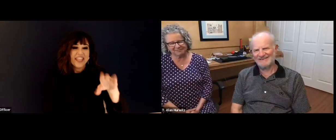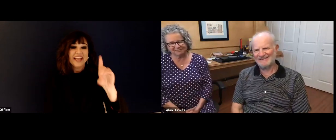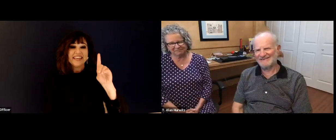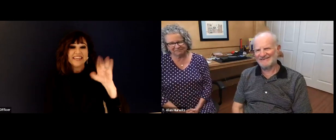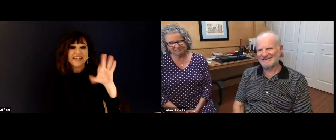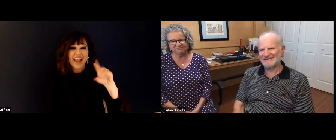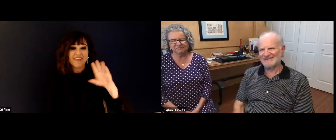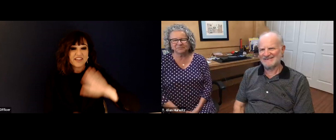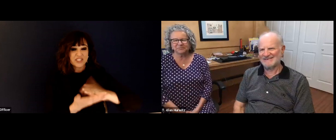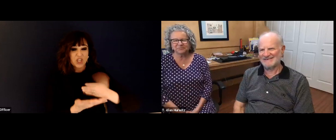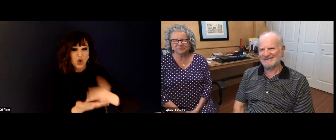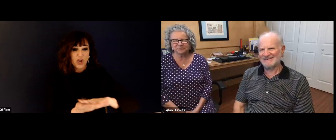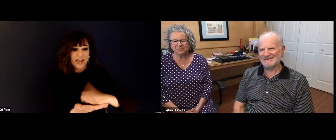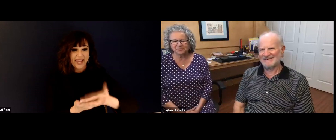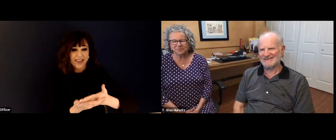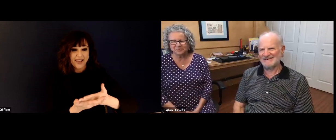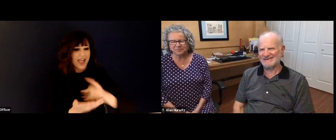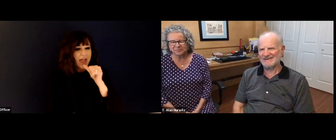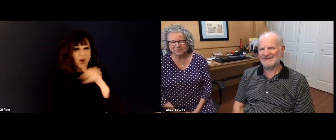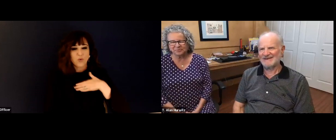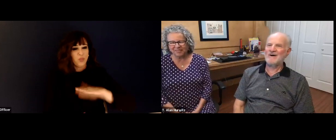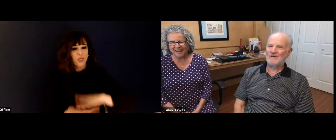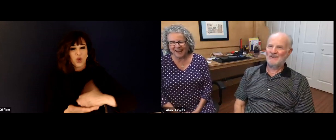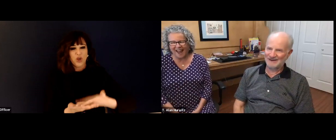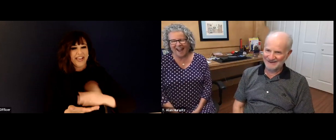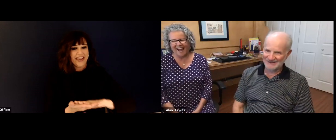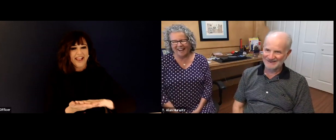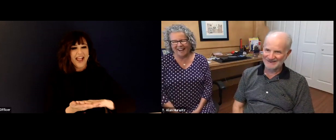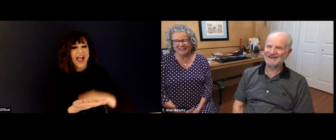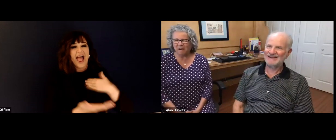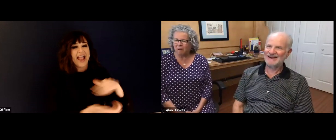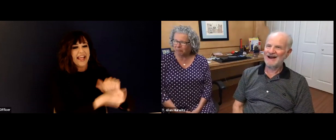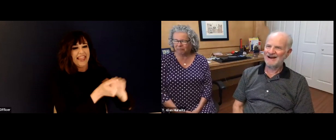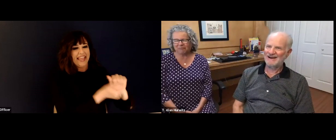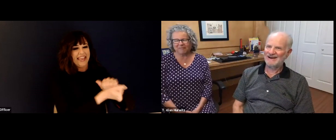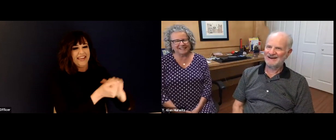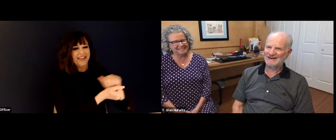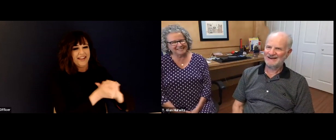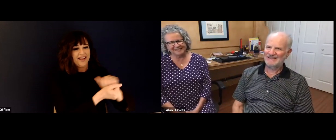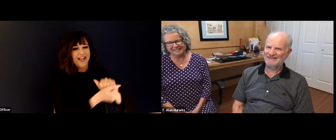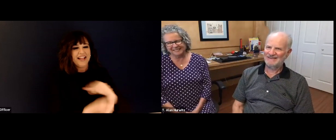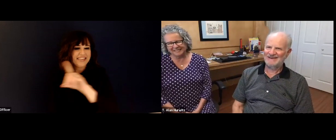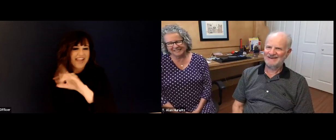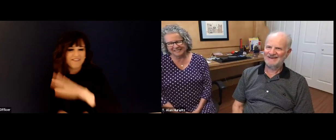Well, he is an avid biker. I'm not I mean, I like to bike. But I'm not as avid as David is.